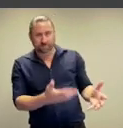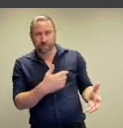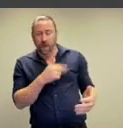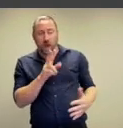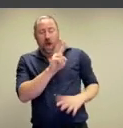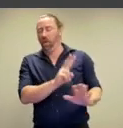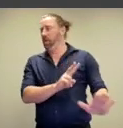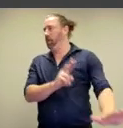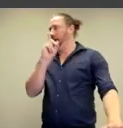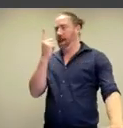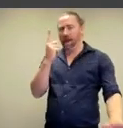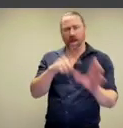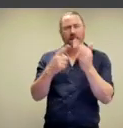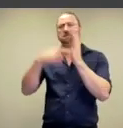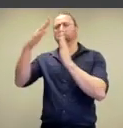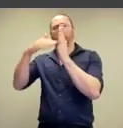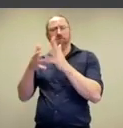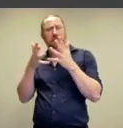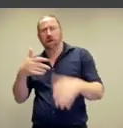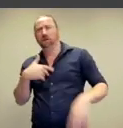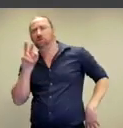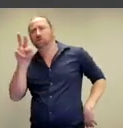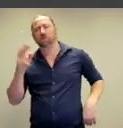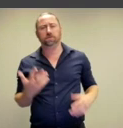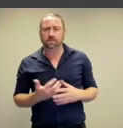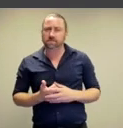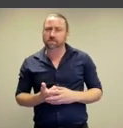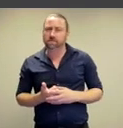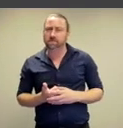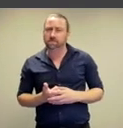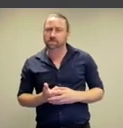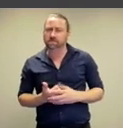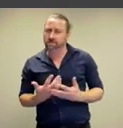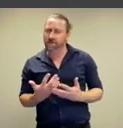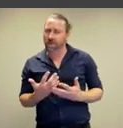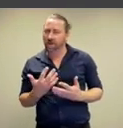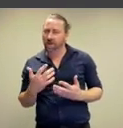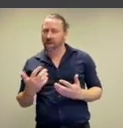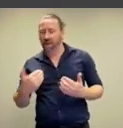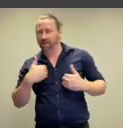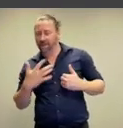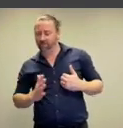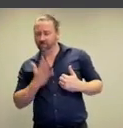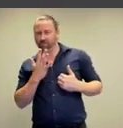are turned away from our gaze.